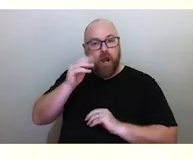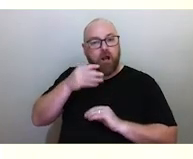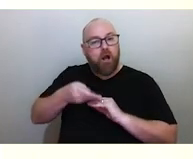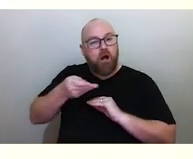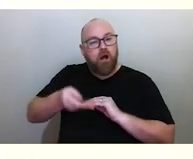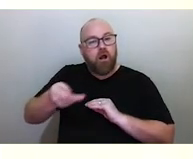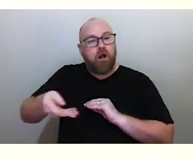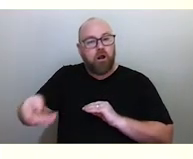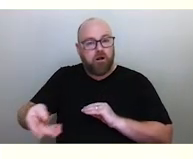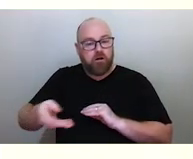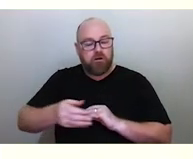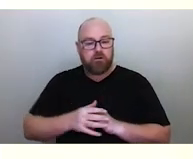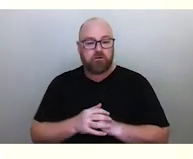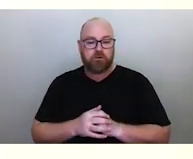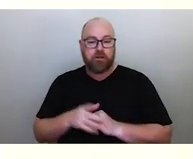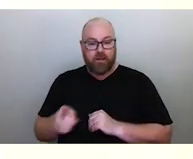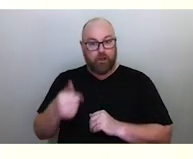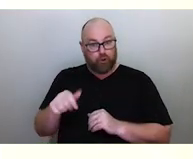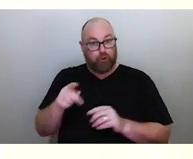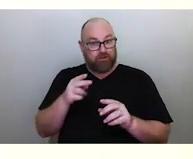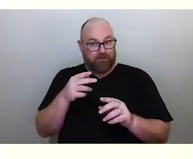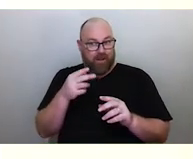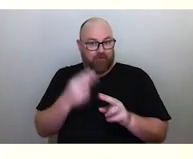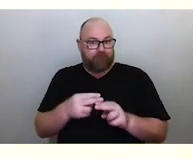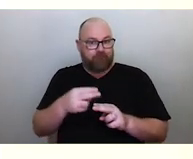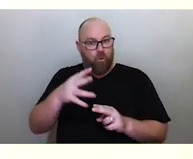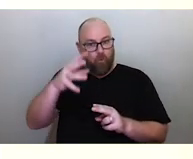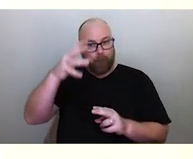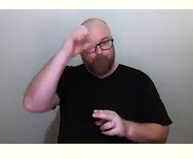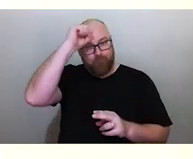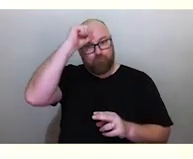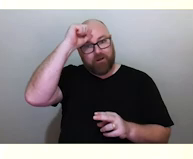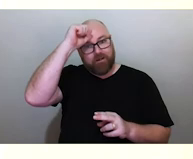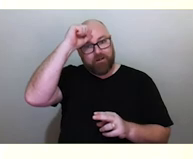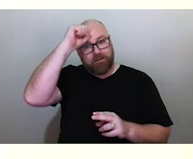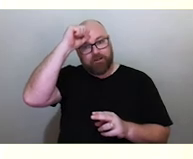It's used as a mnemonic, as a memory aid so later in the year when you're traveling